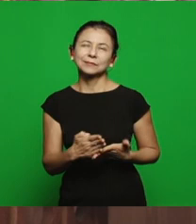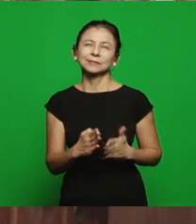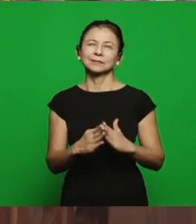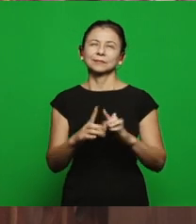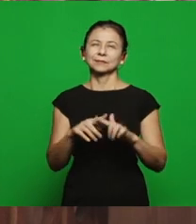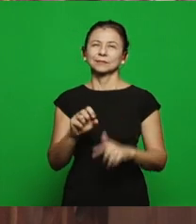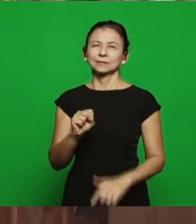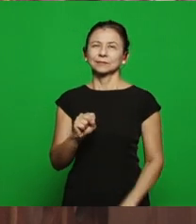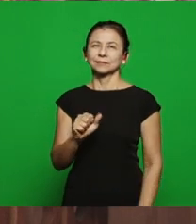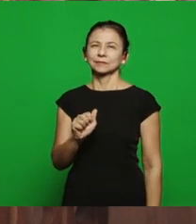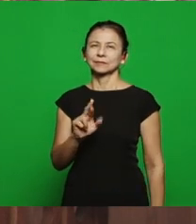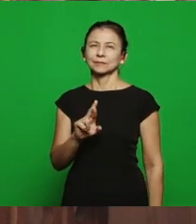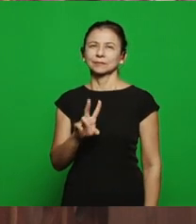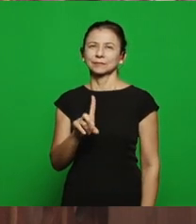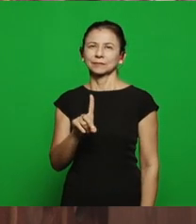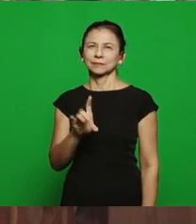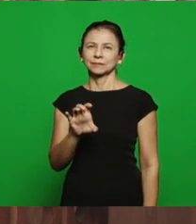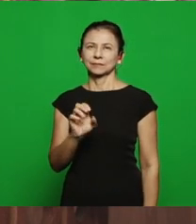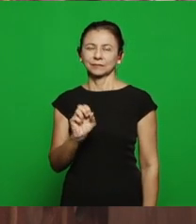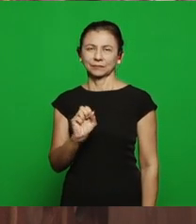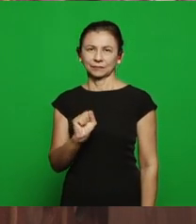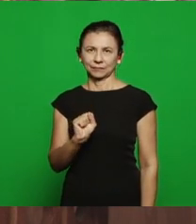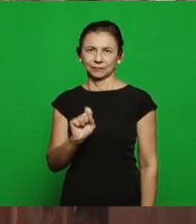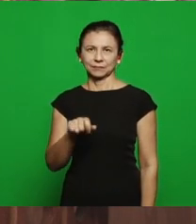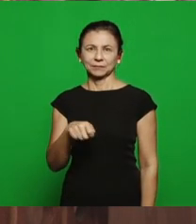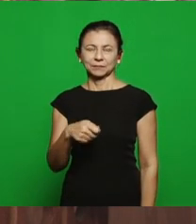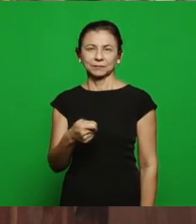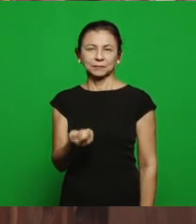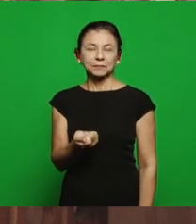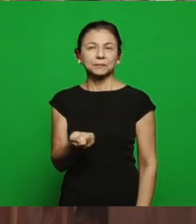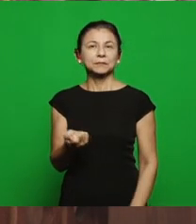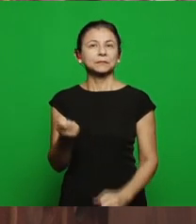we’ll see all the letters have a